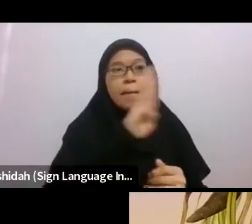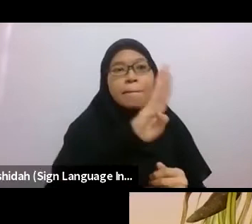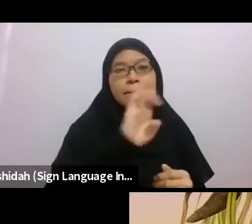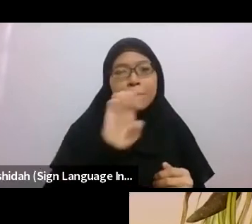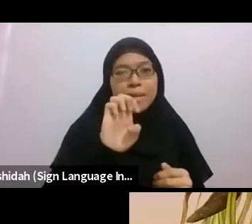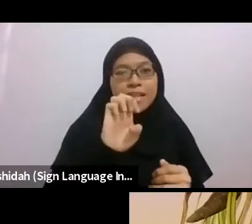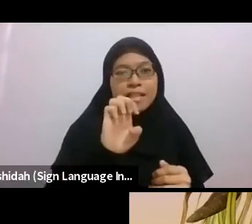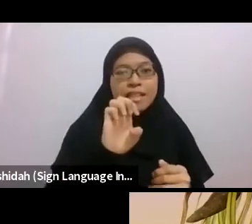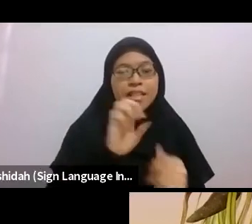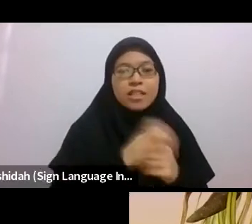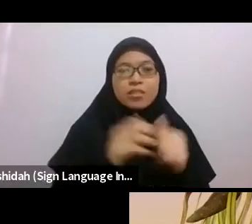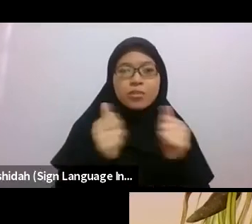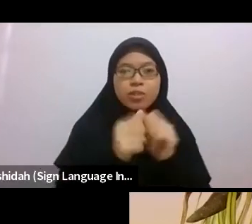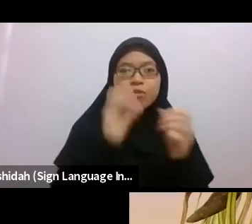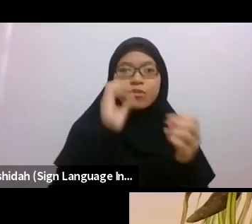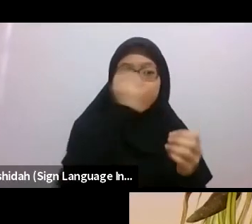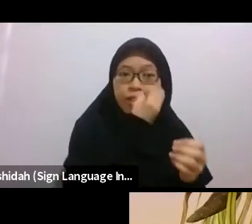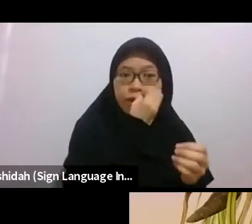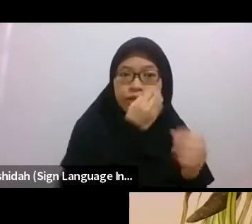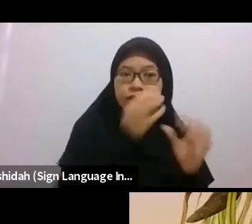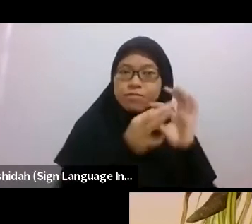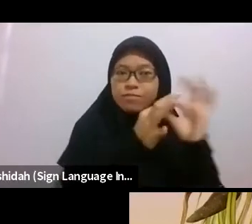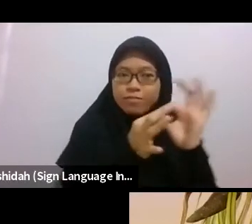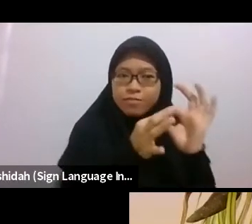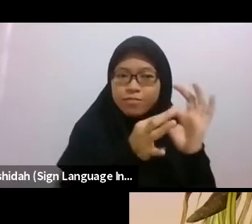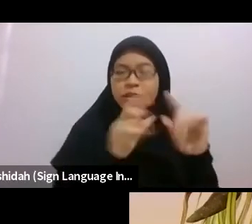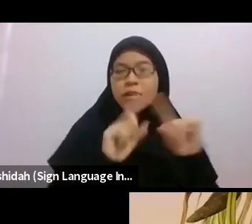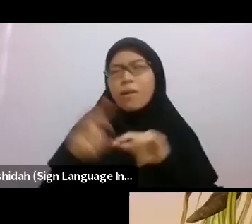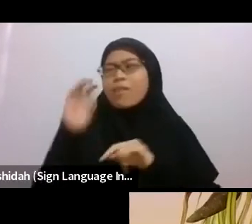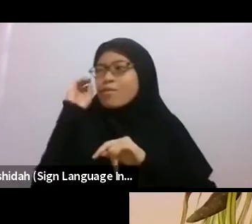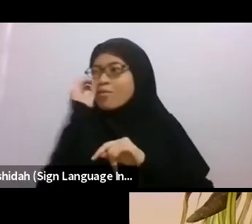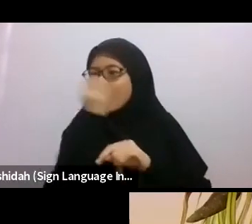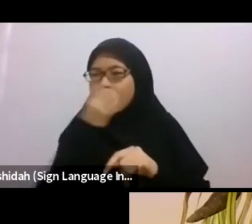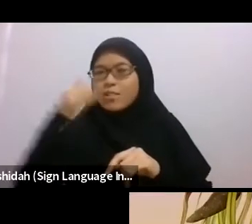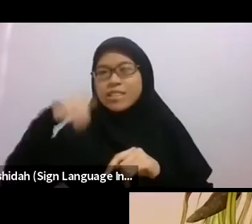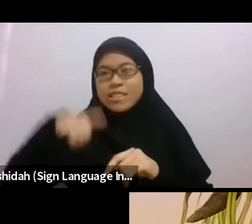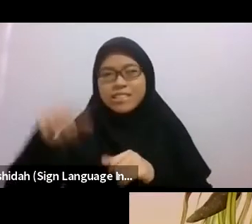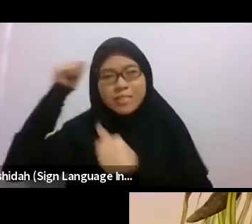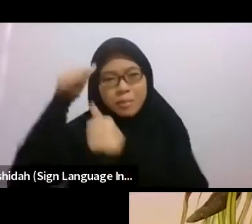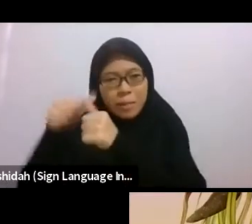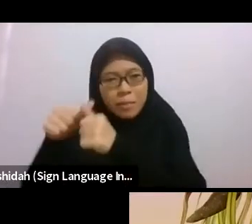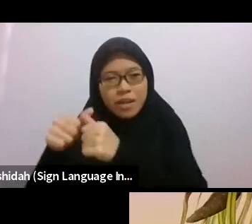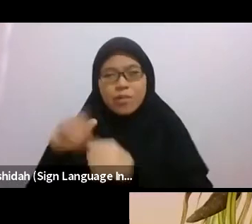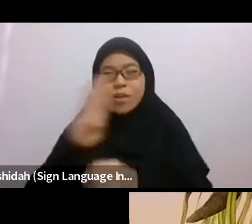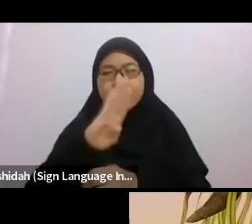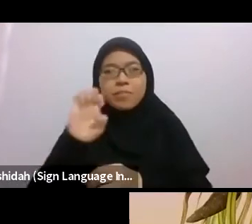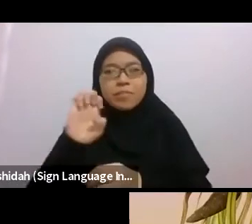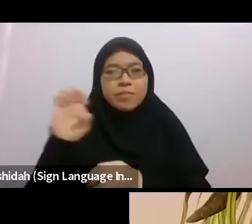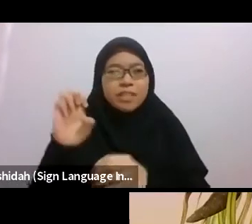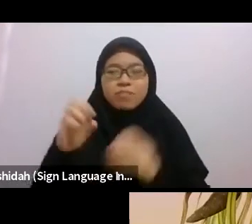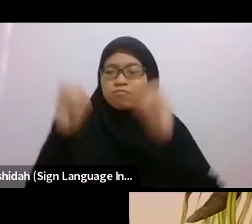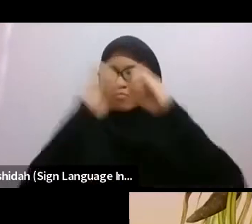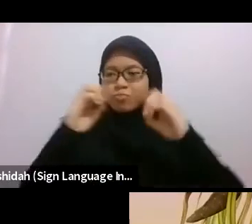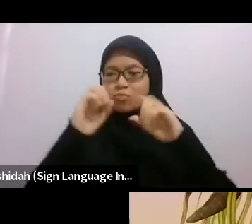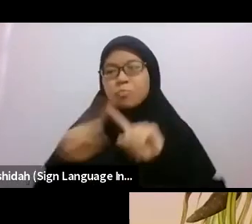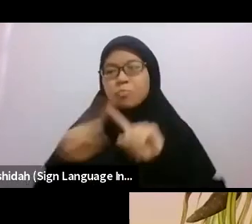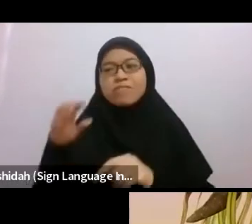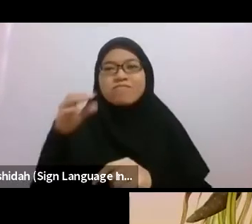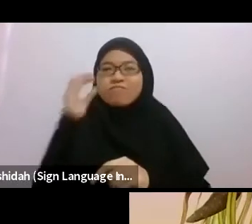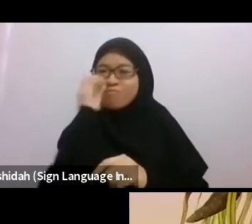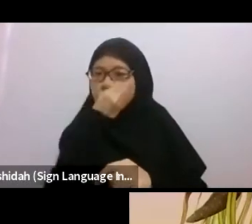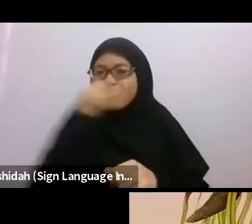So that’s one example of nature’s way of remembering. And it’s quite sad, but that’s what it is, right?